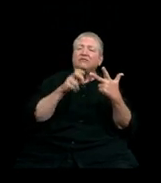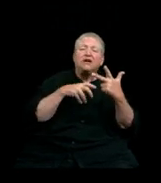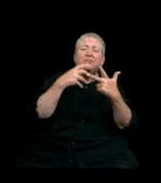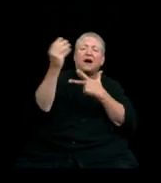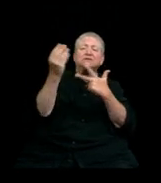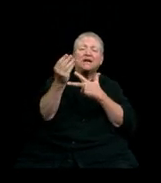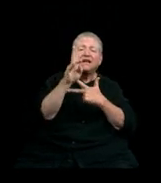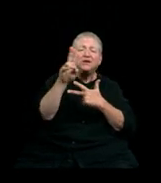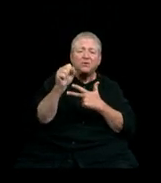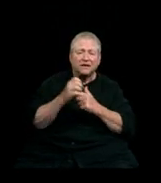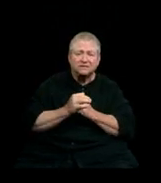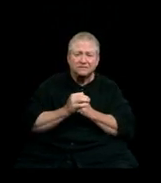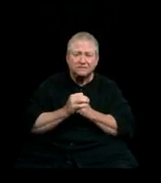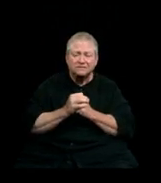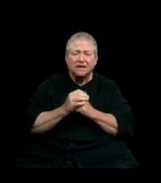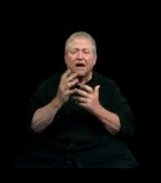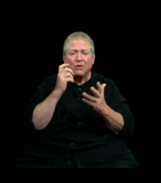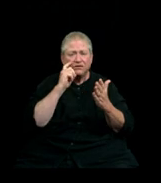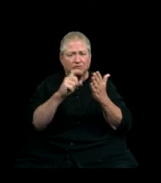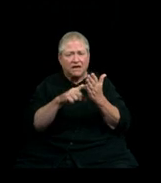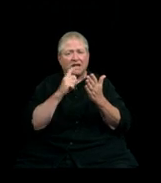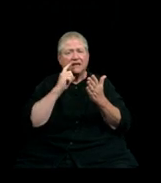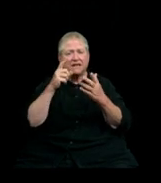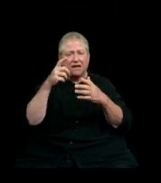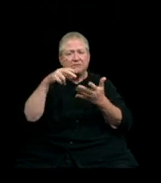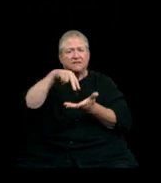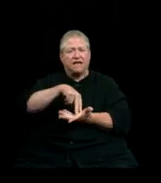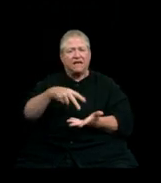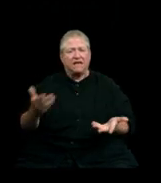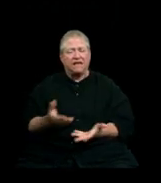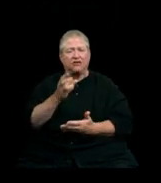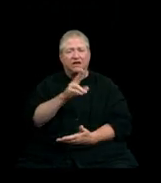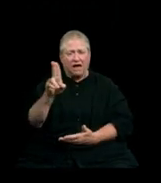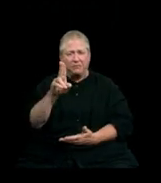I’d like to acknowledge that I am standing today on campus, in front of Old Main,